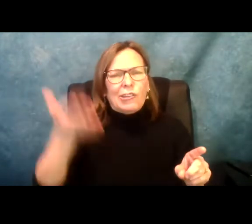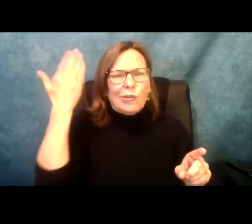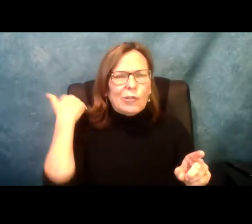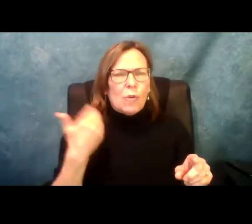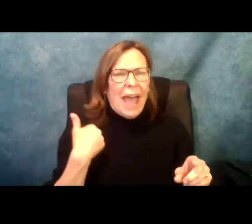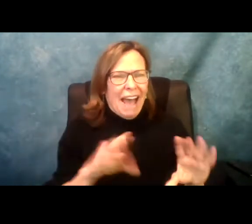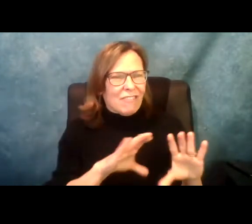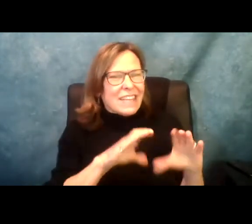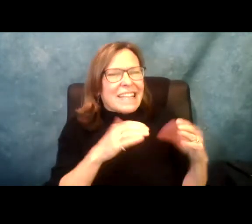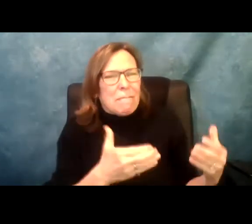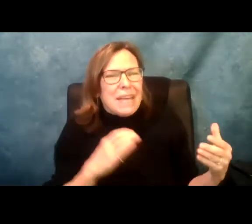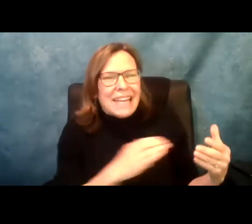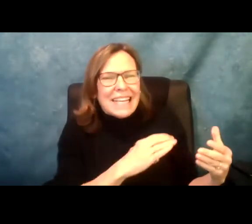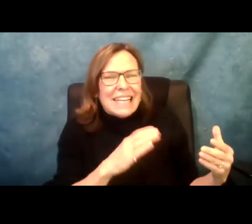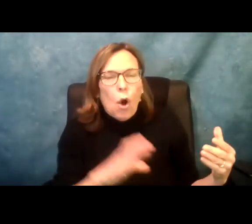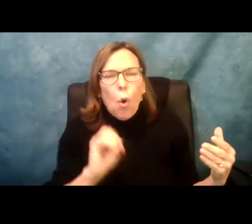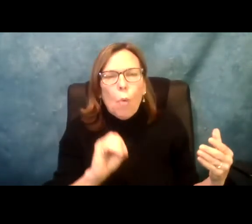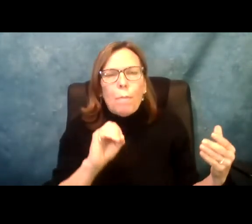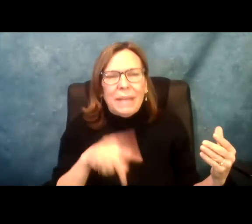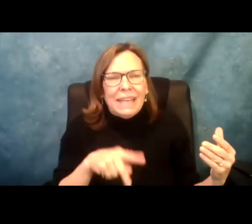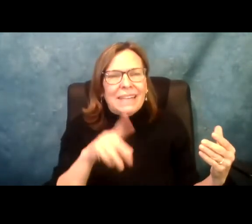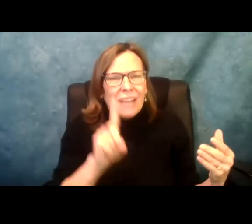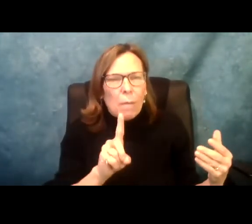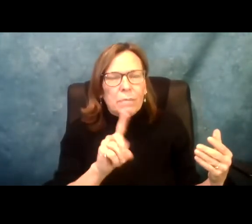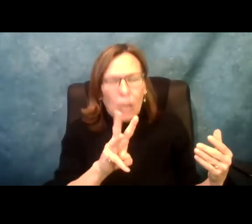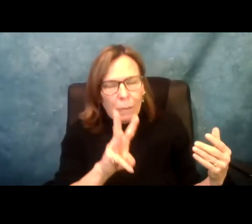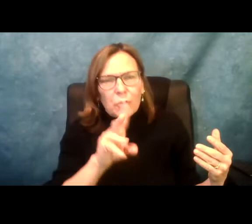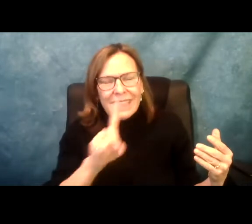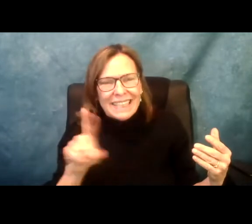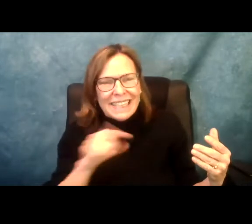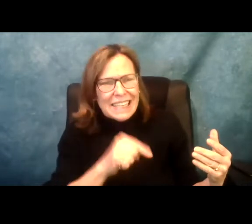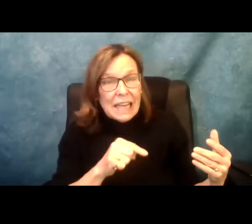Albany. I do want you to know that I used to have this